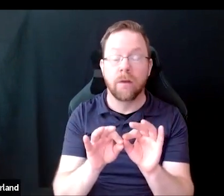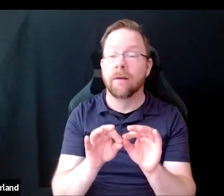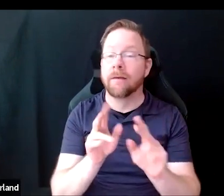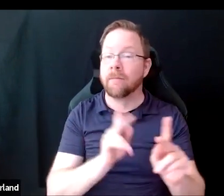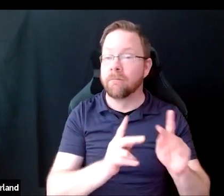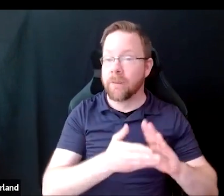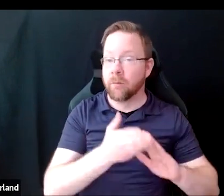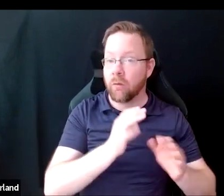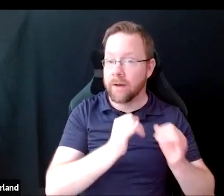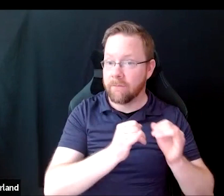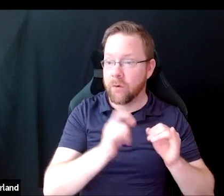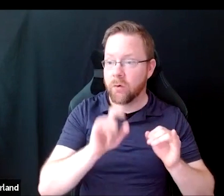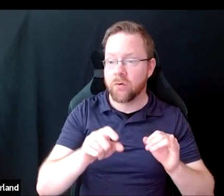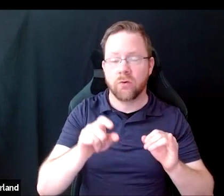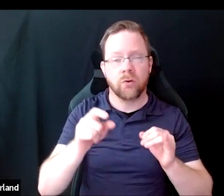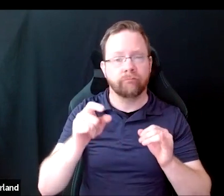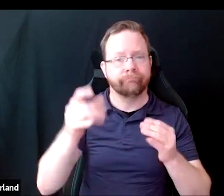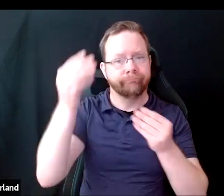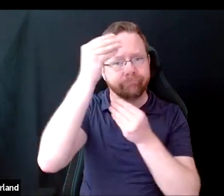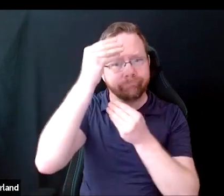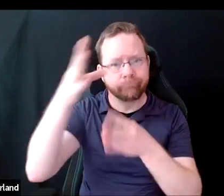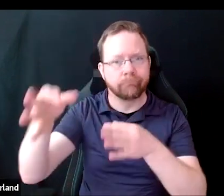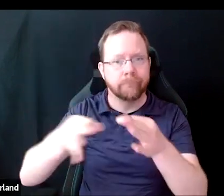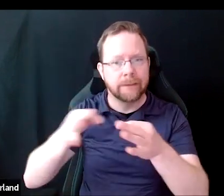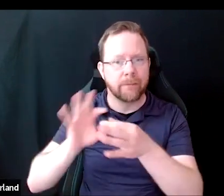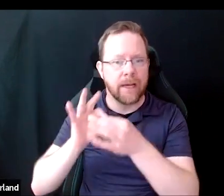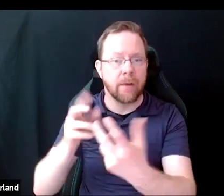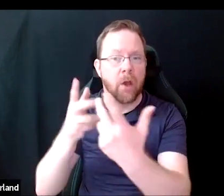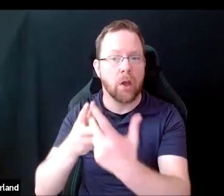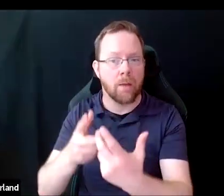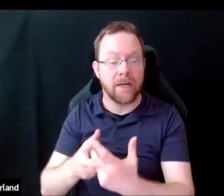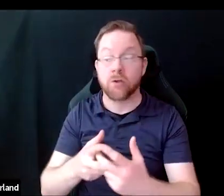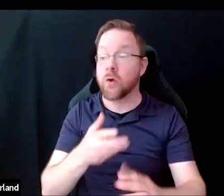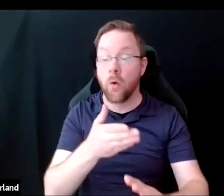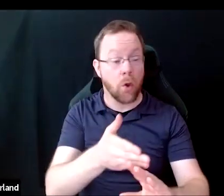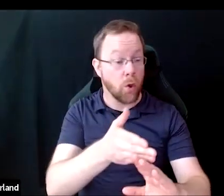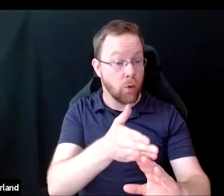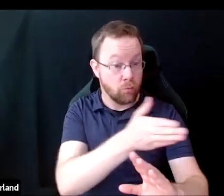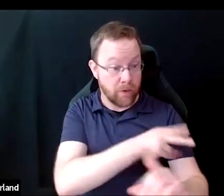information about accommodations that previous successful applicants have received.